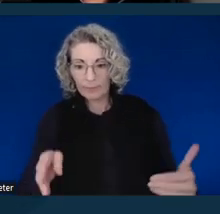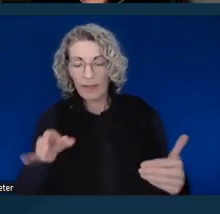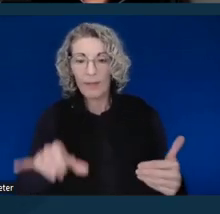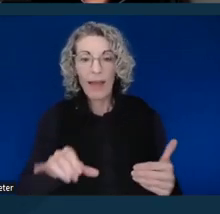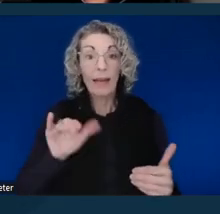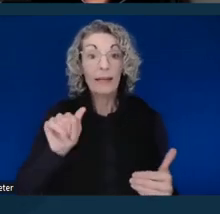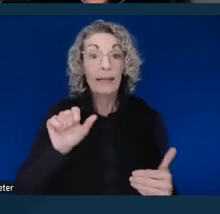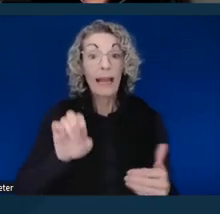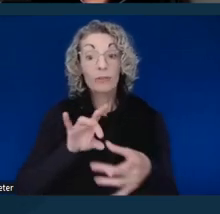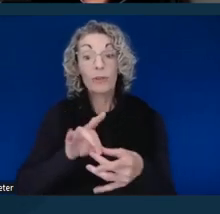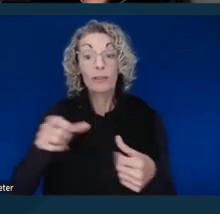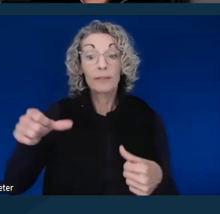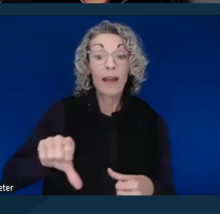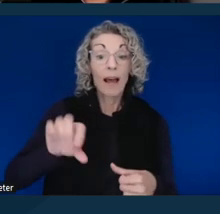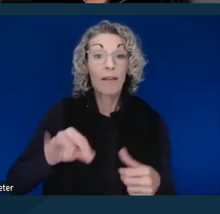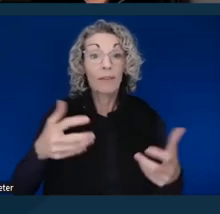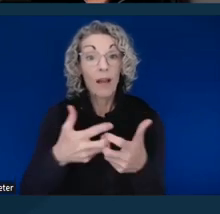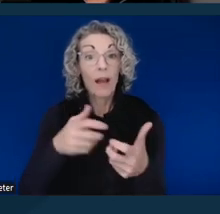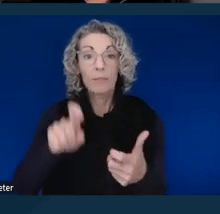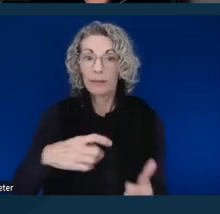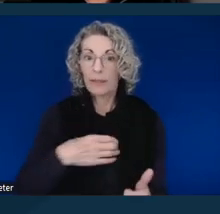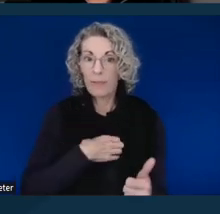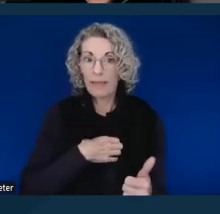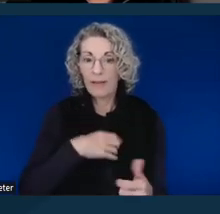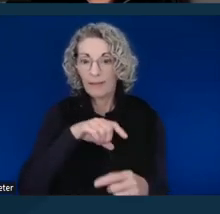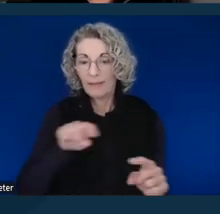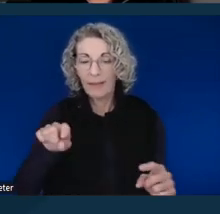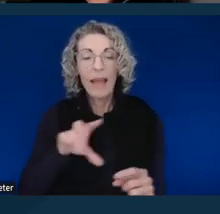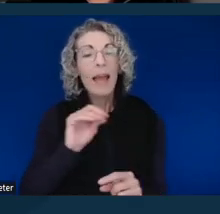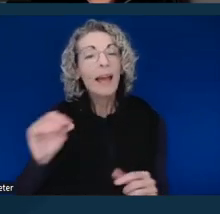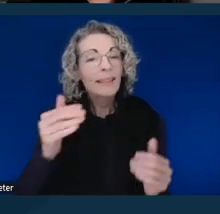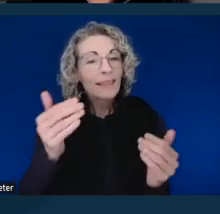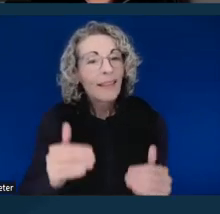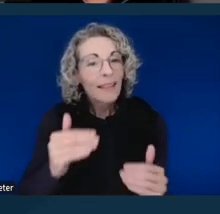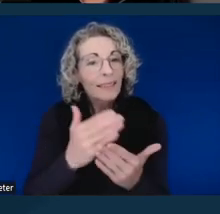of accommodations must be appealed, and some of them confuse readers by referring